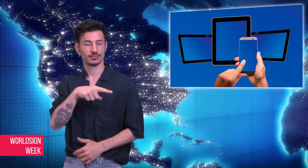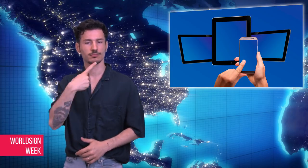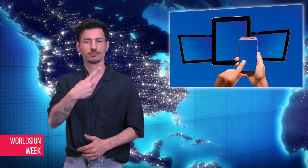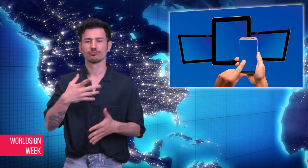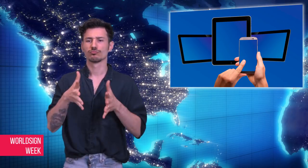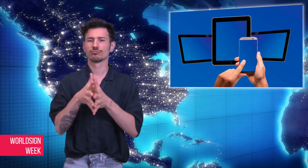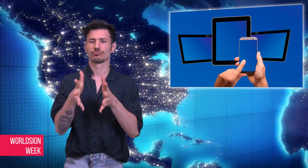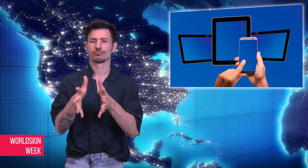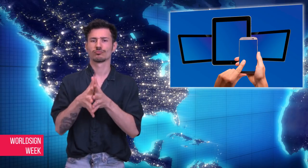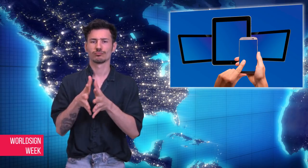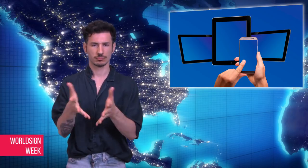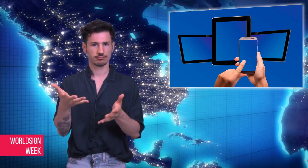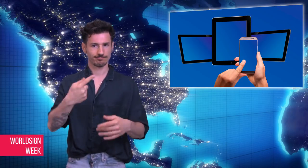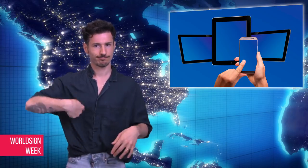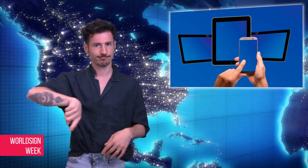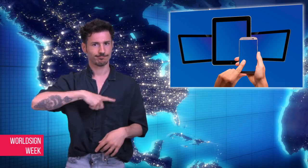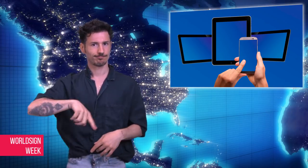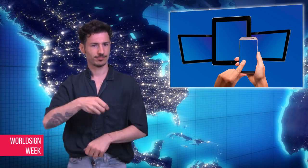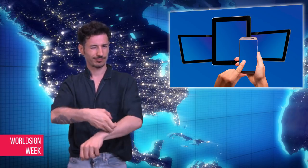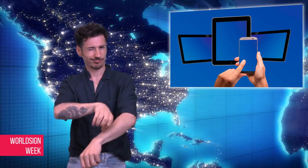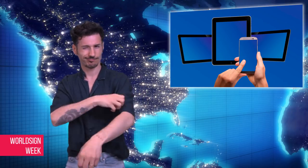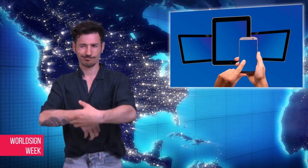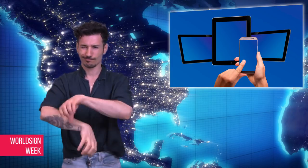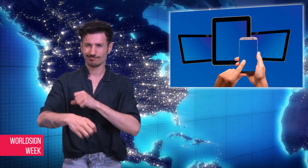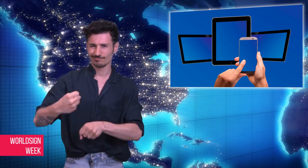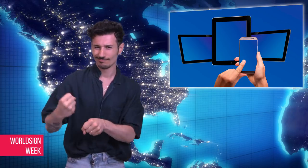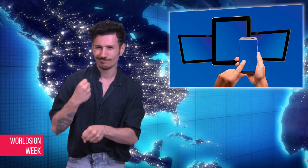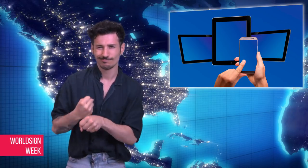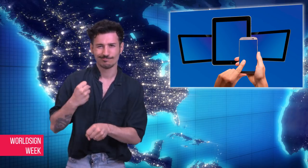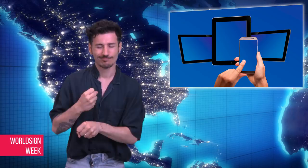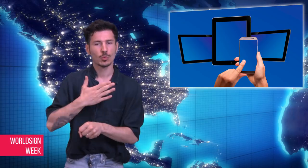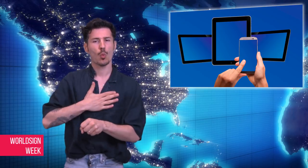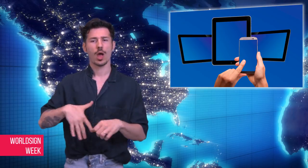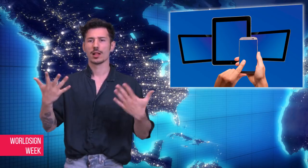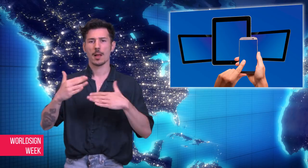the railway open and accessible for all, and